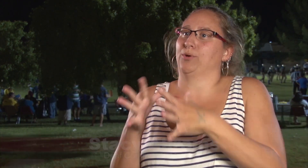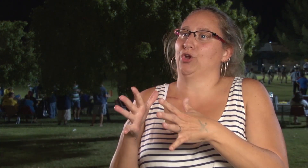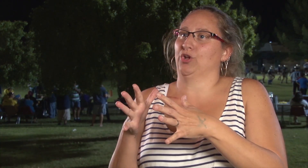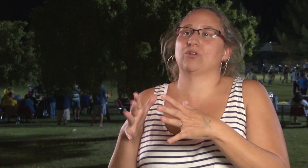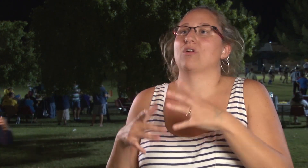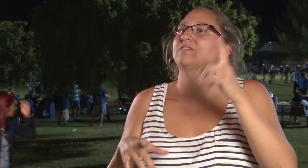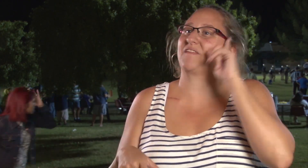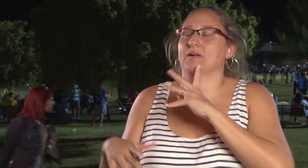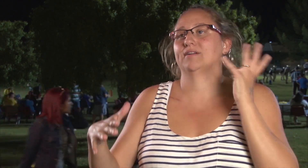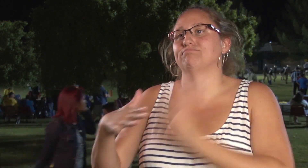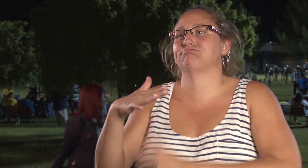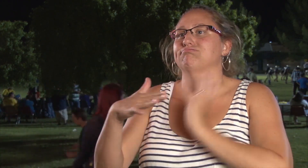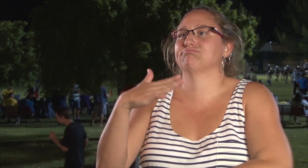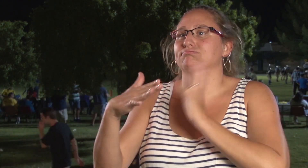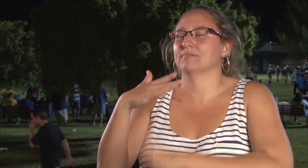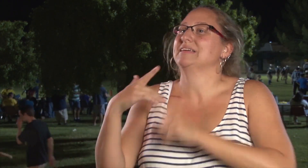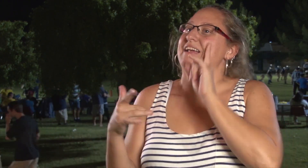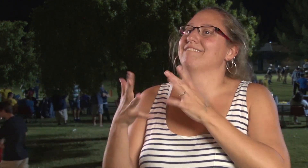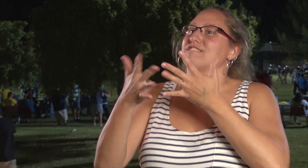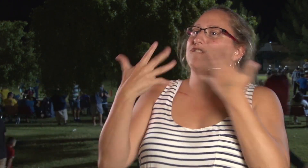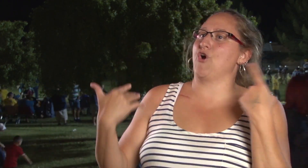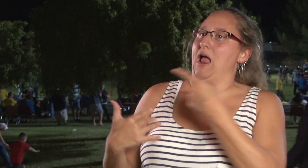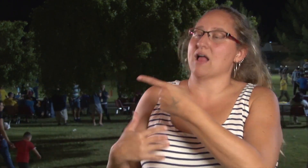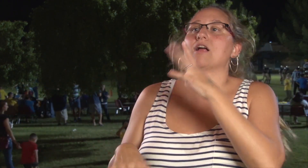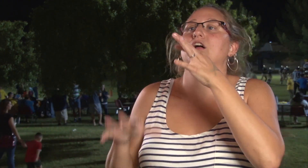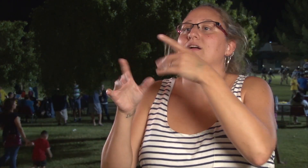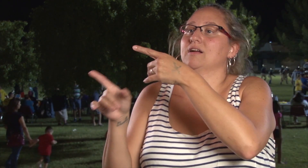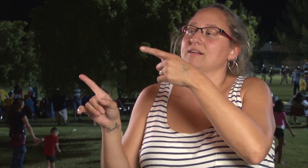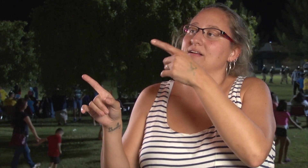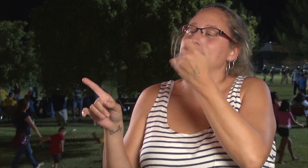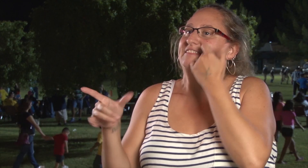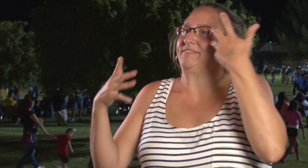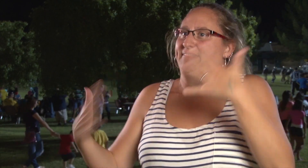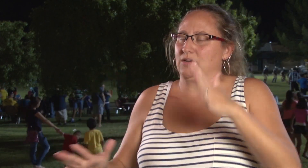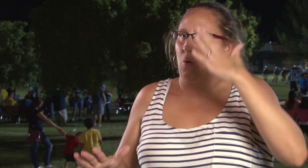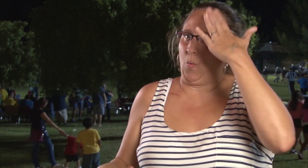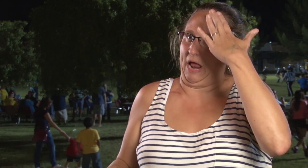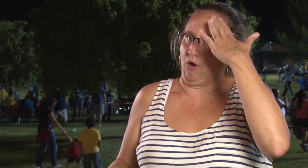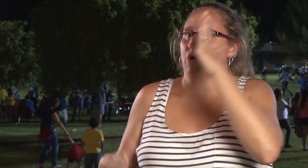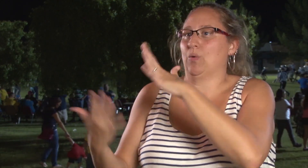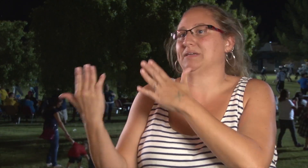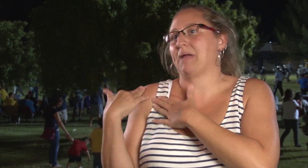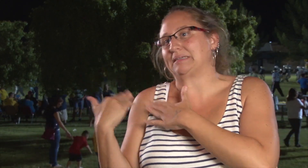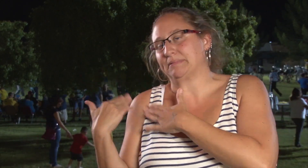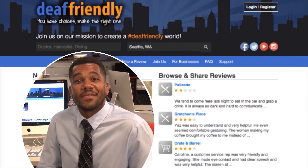days, so many deaf people go in… that’s deaf friendly. The dentist is fully aware of their responsibilities.”